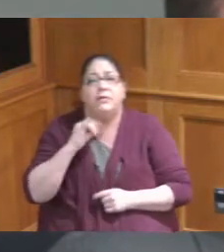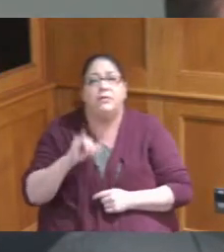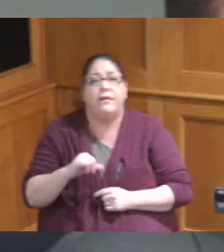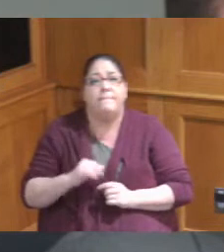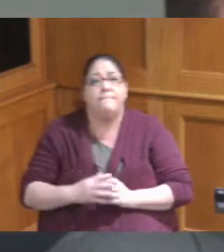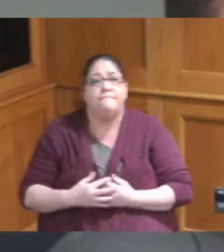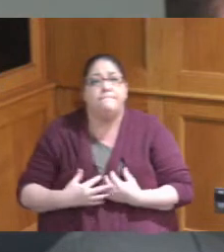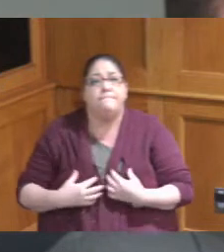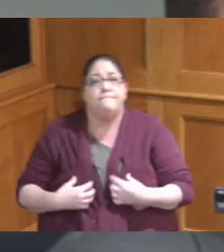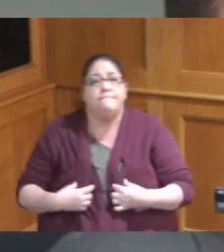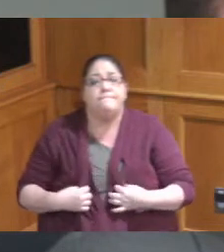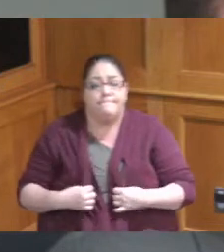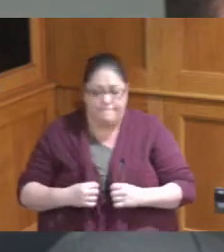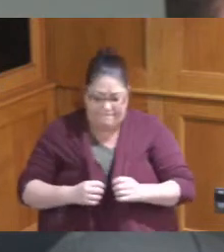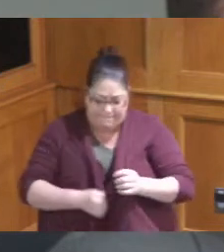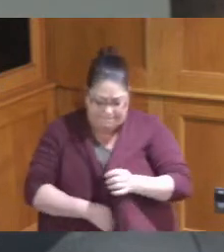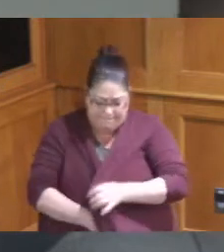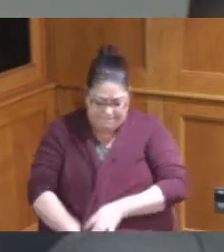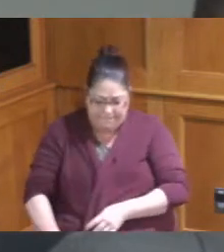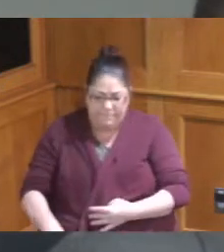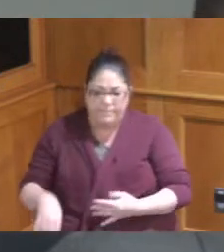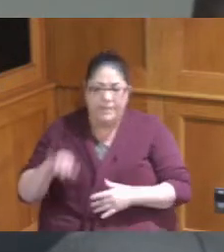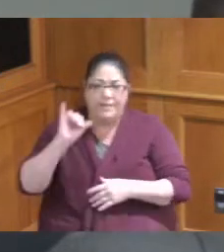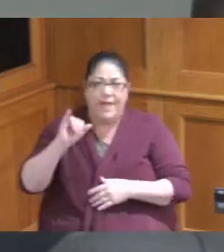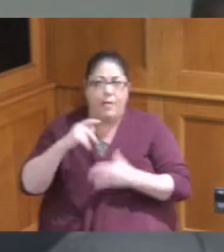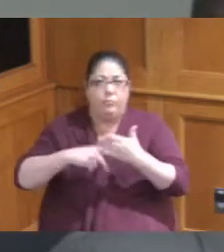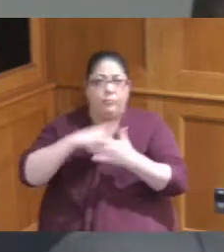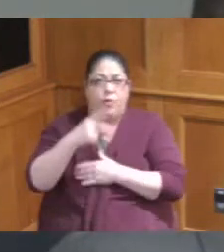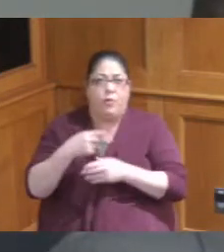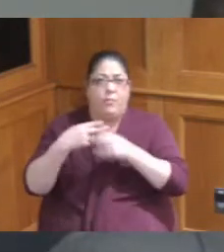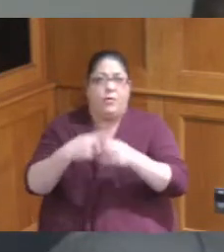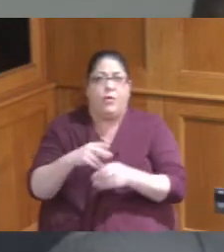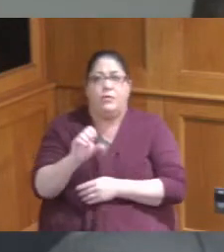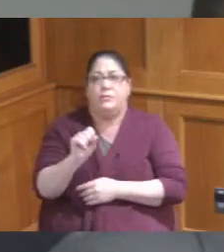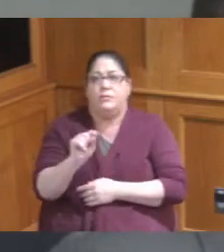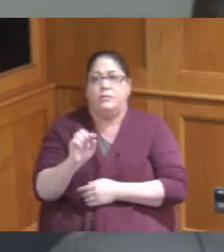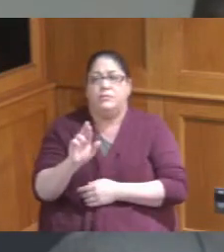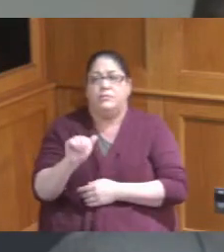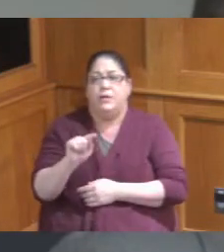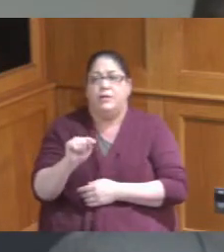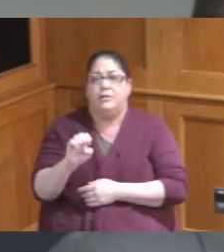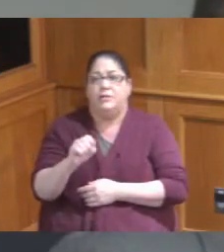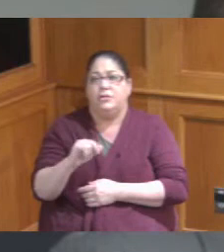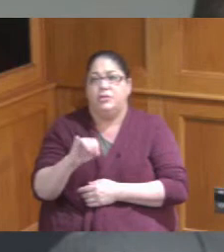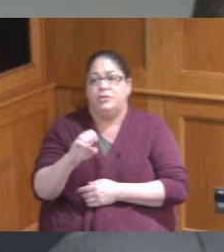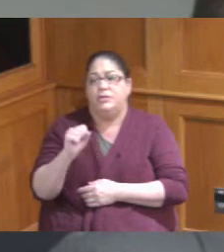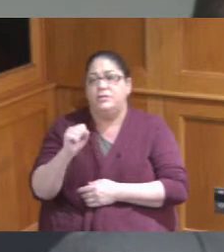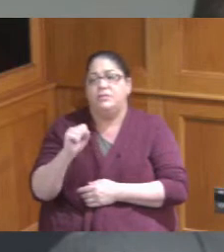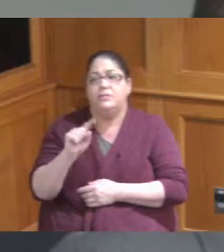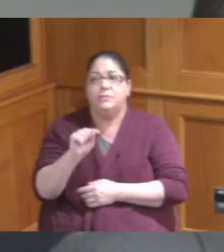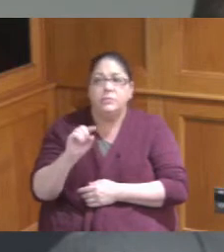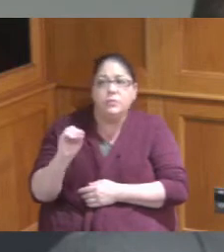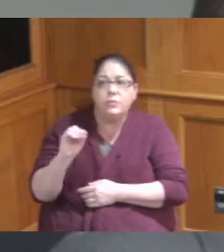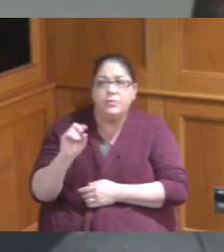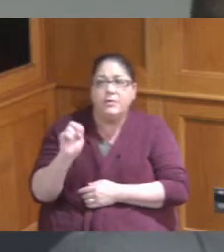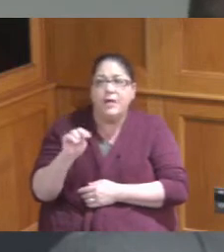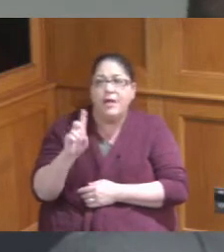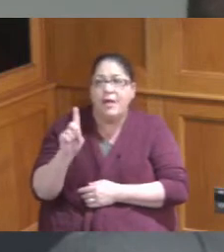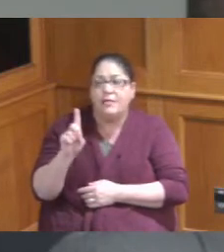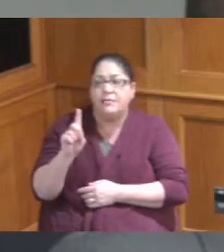when strategies and homelessness was Mr Finn was in here a couple of weeks ago he had also